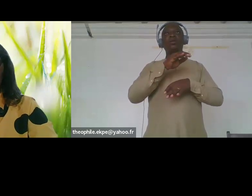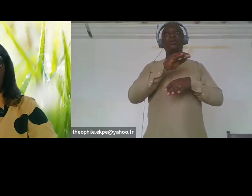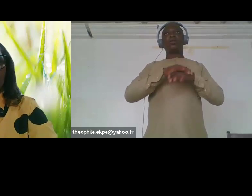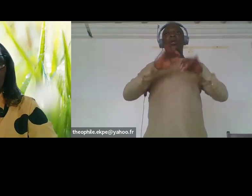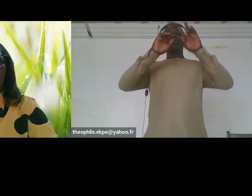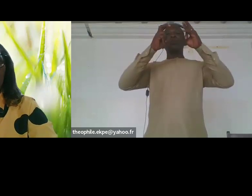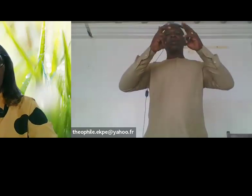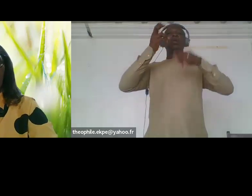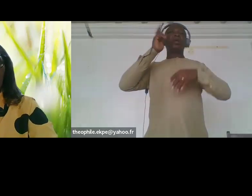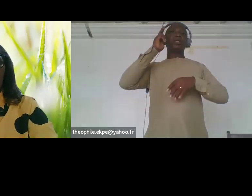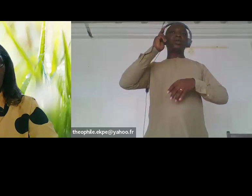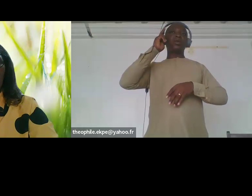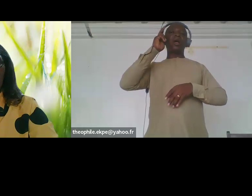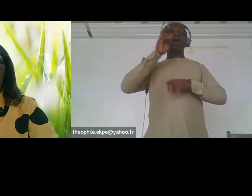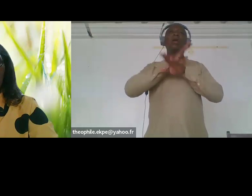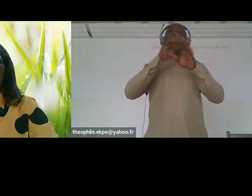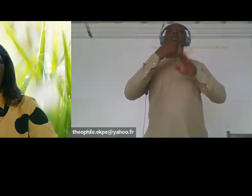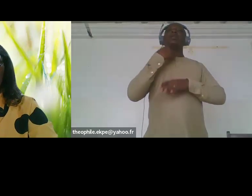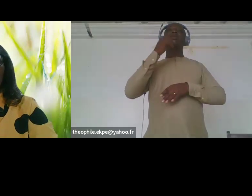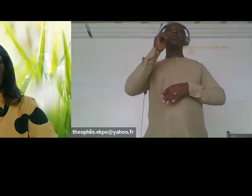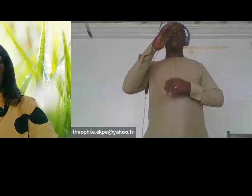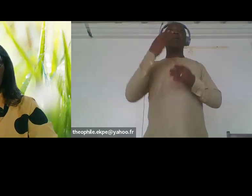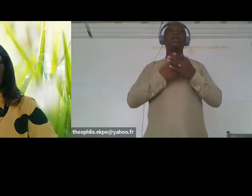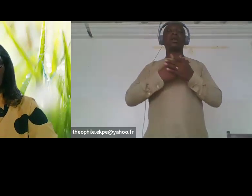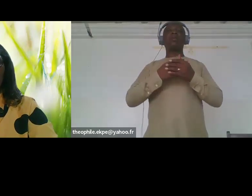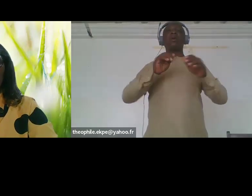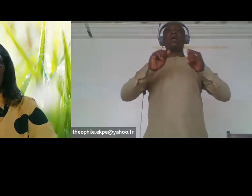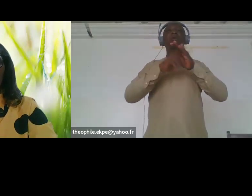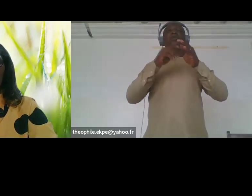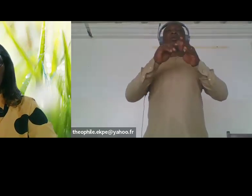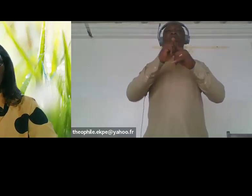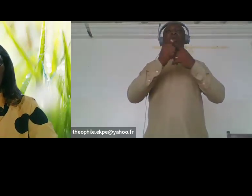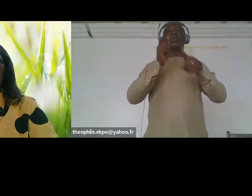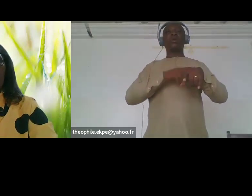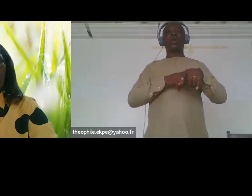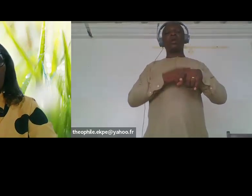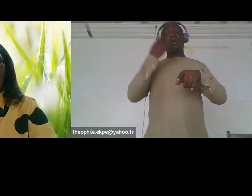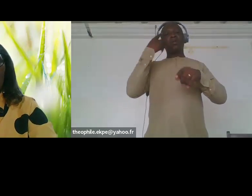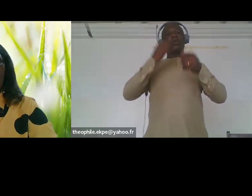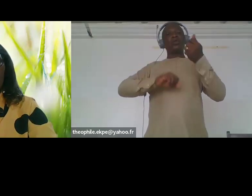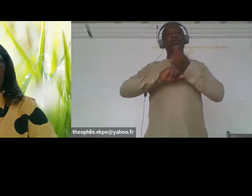Action uh and one of the story that we base on we have our community